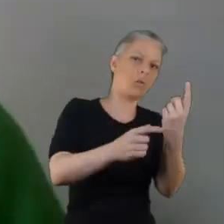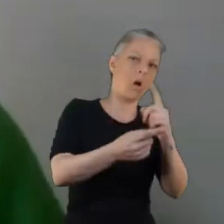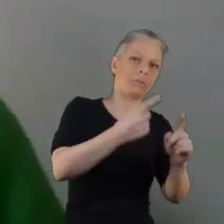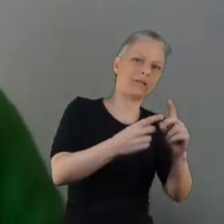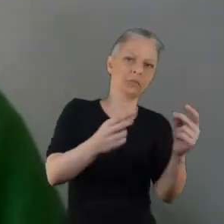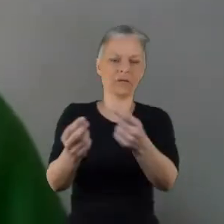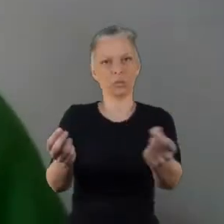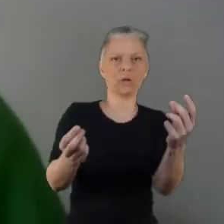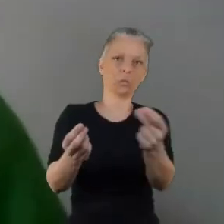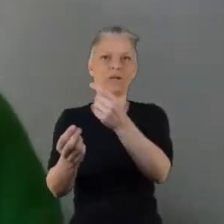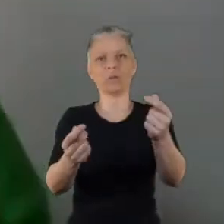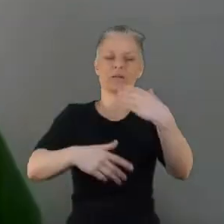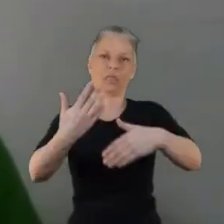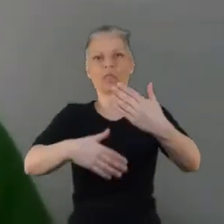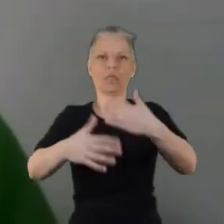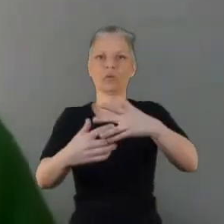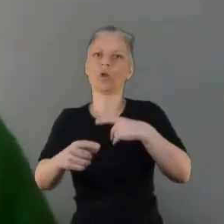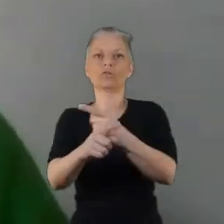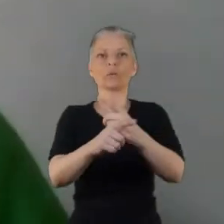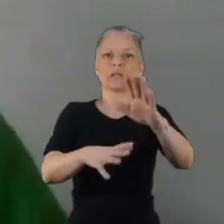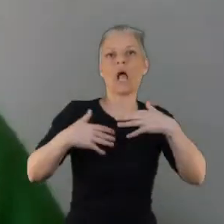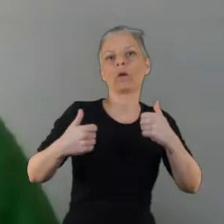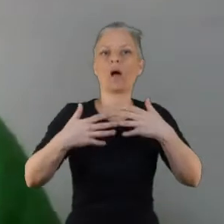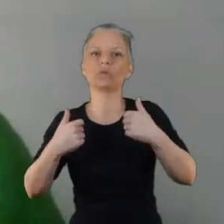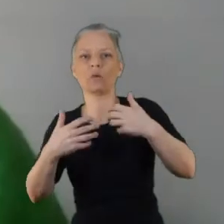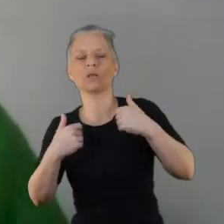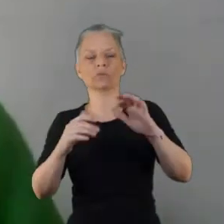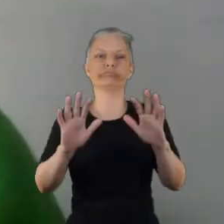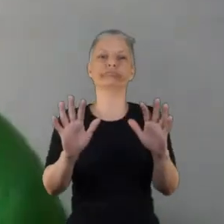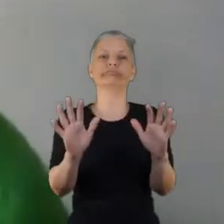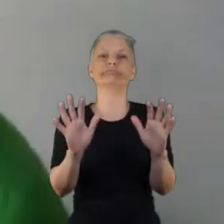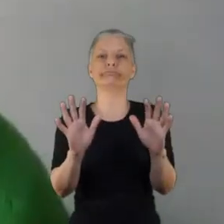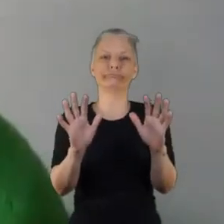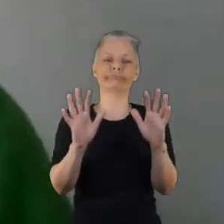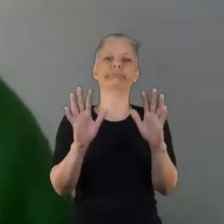in one of the conversation cafes or before they come along in one of our events, it is massive.